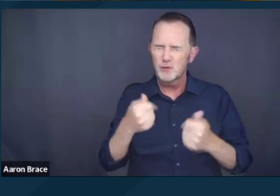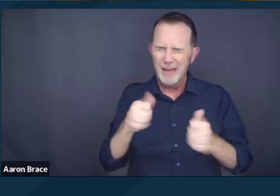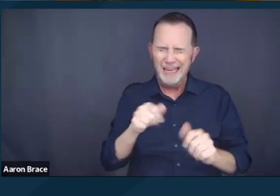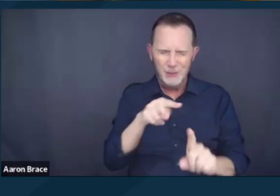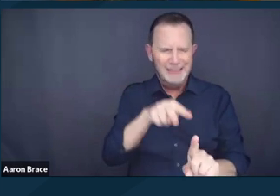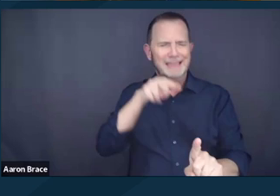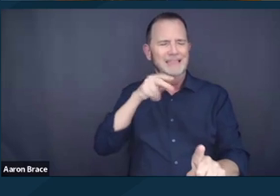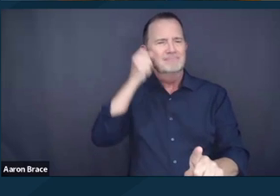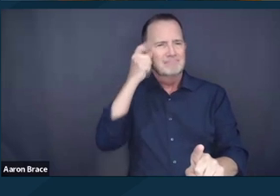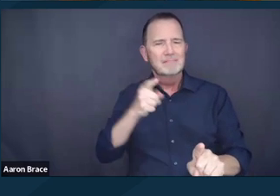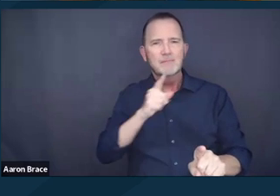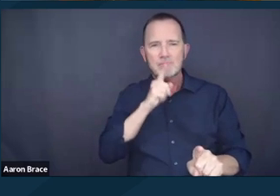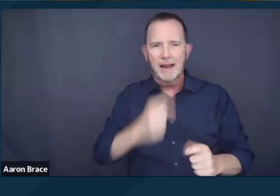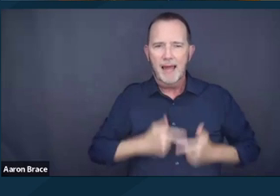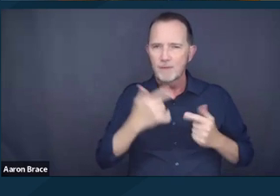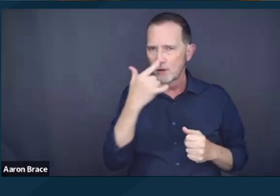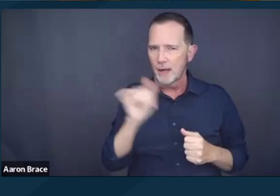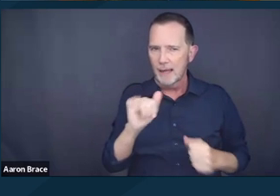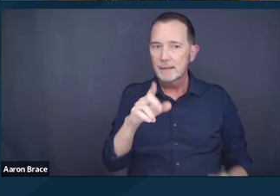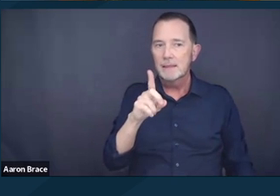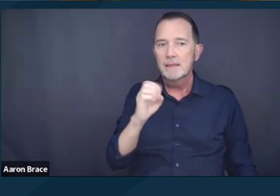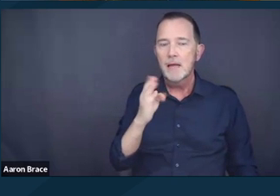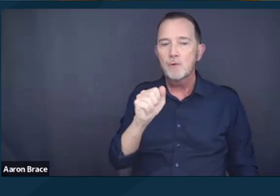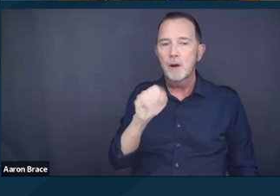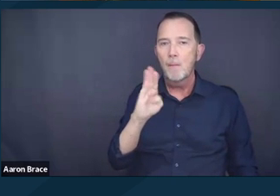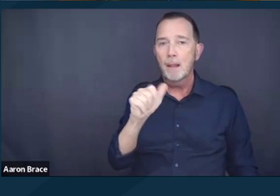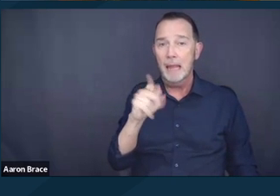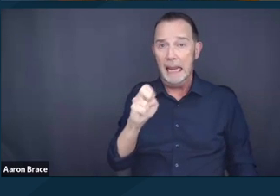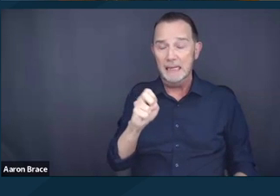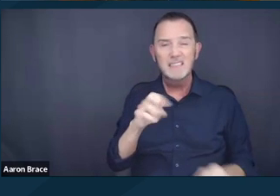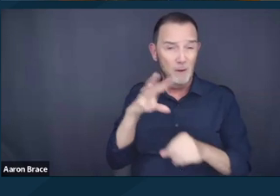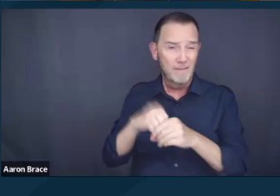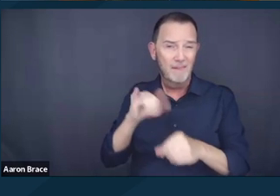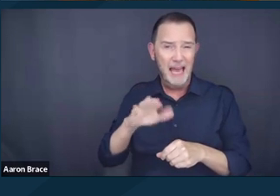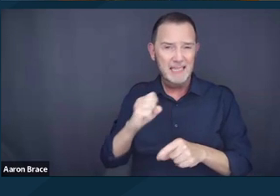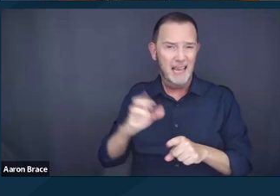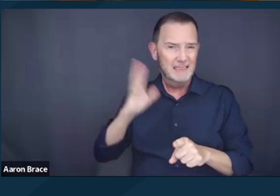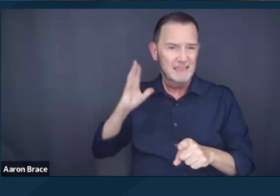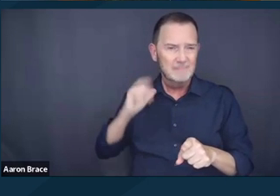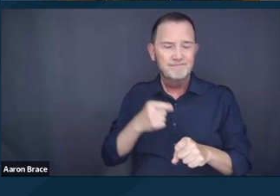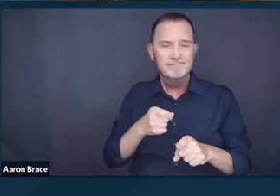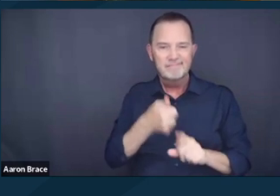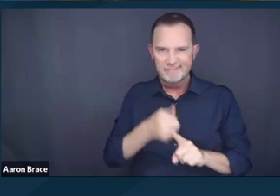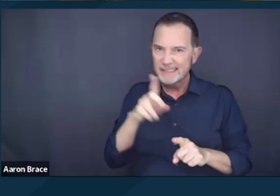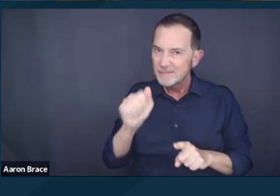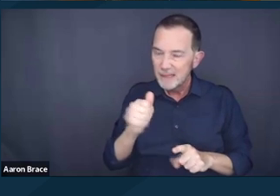specifically Debra Blake, an earlier lead plaintiff to the case who was disabled, unemployed, and elderly,